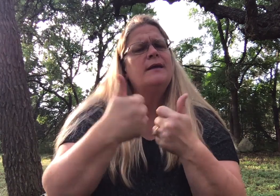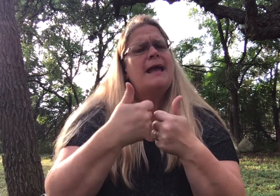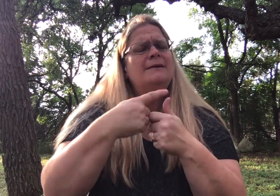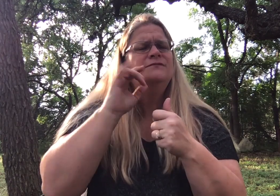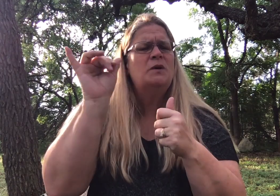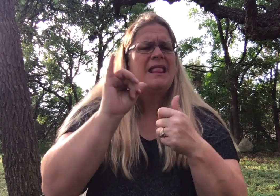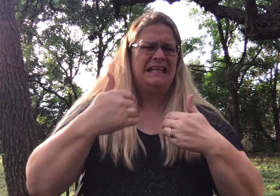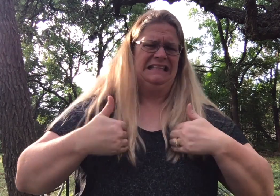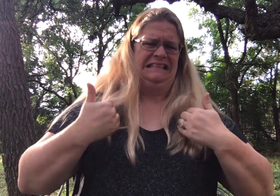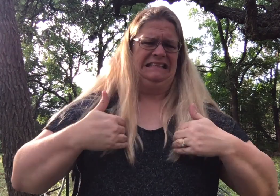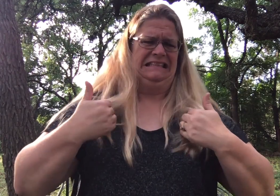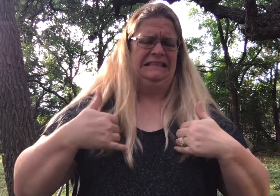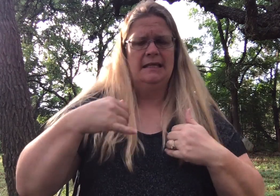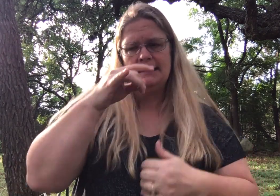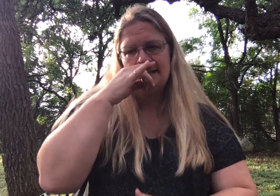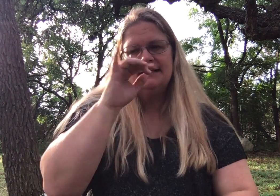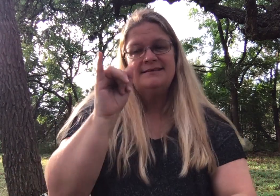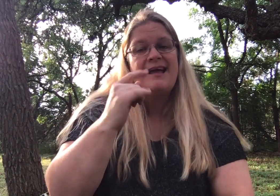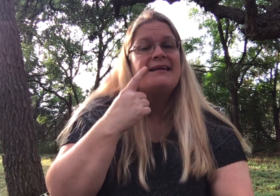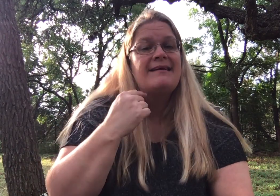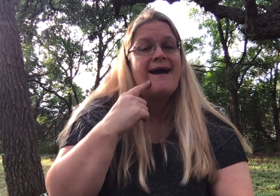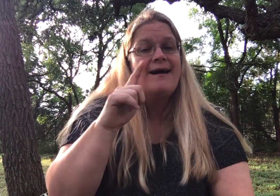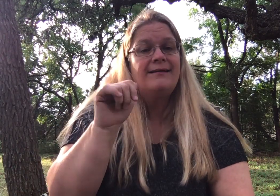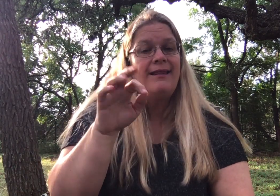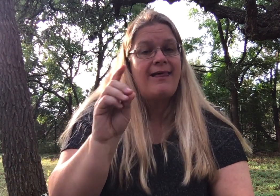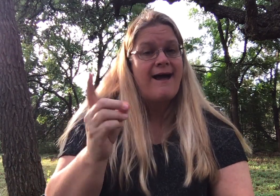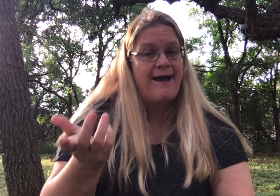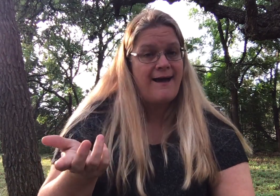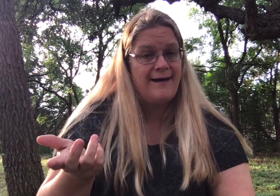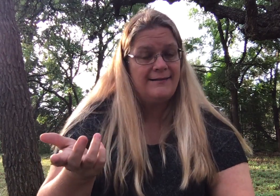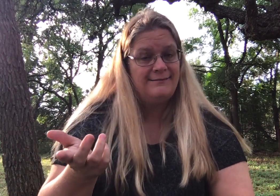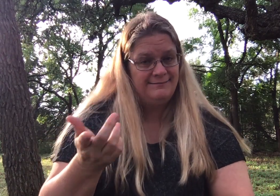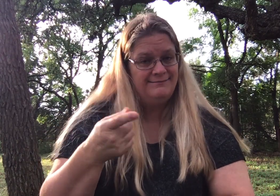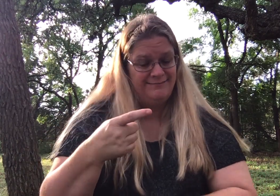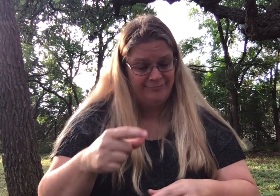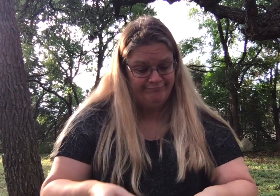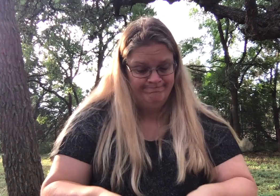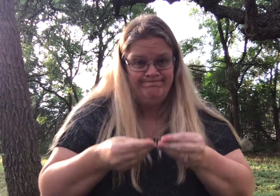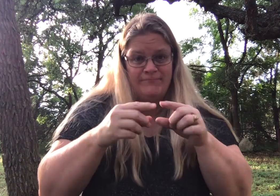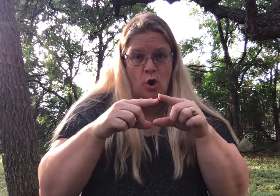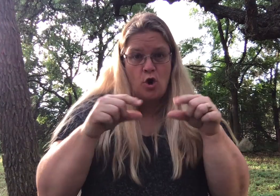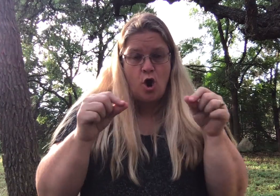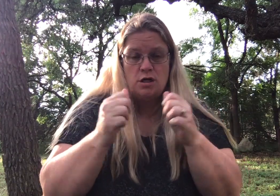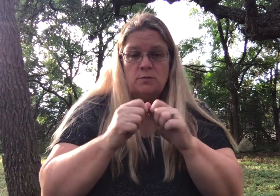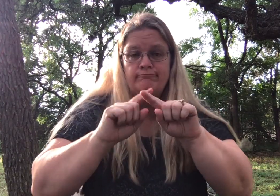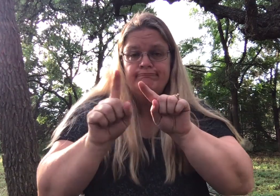Another game for younger kids is something like Candy Land where they have the cards